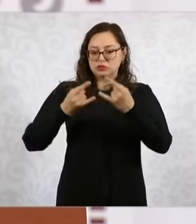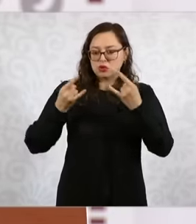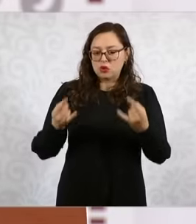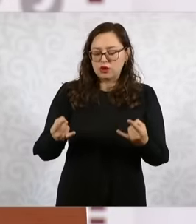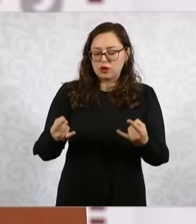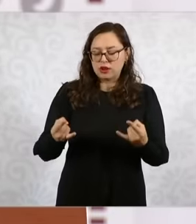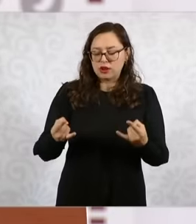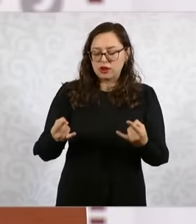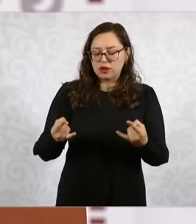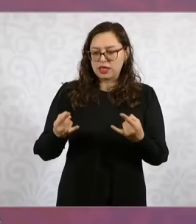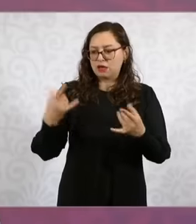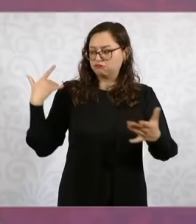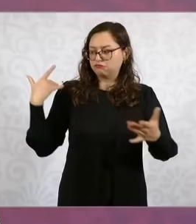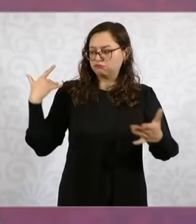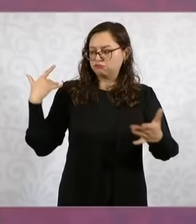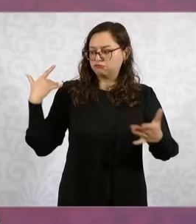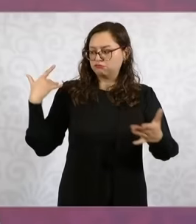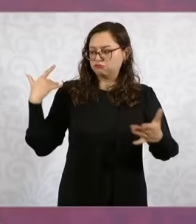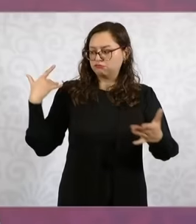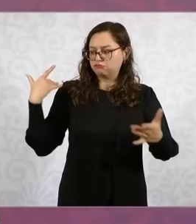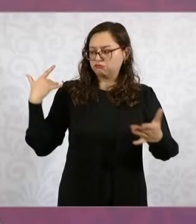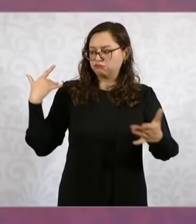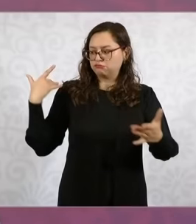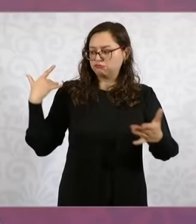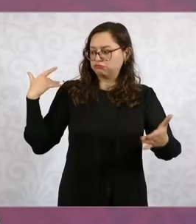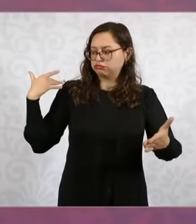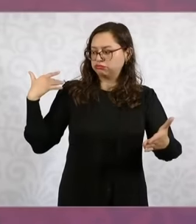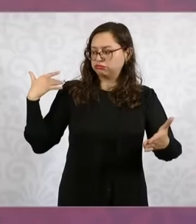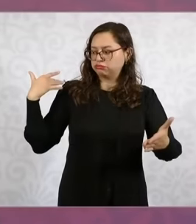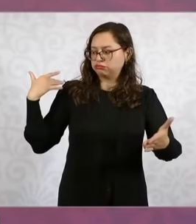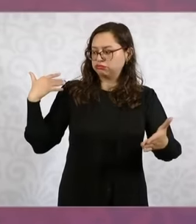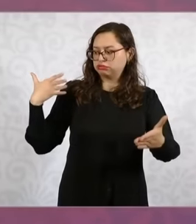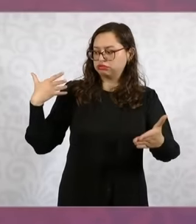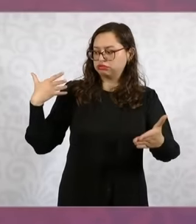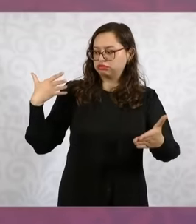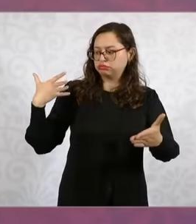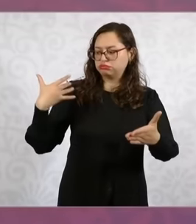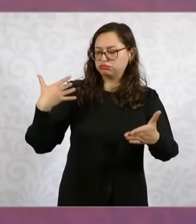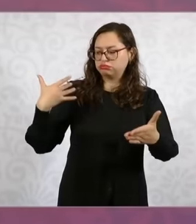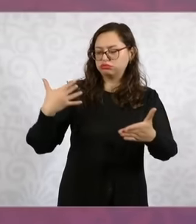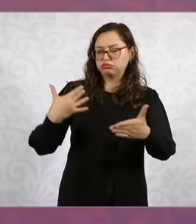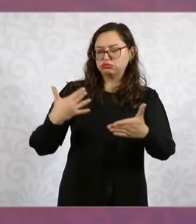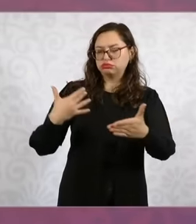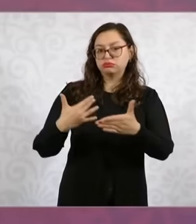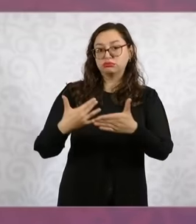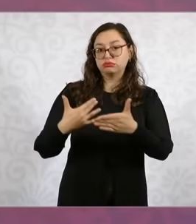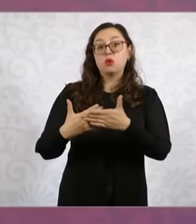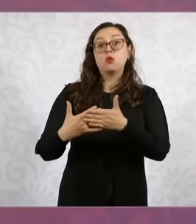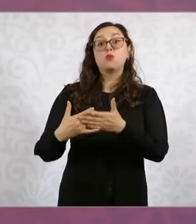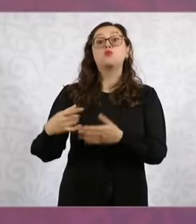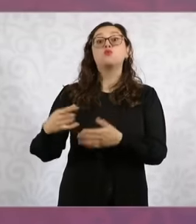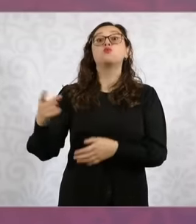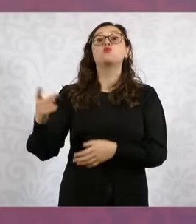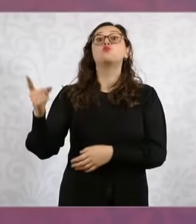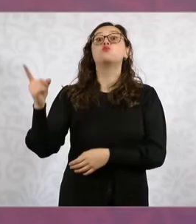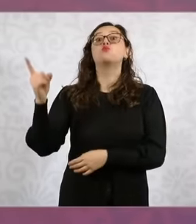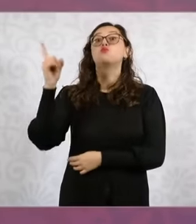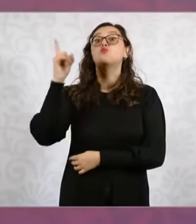the women who have participated in the history of Mexico and on Friday we call it